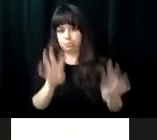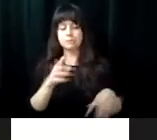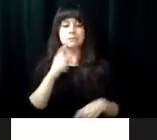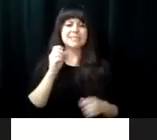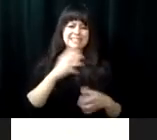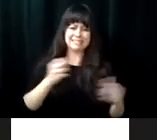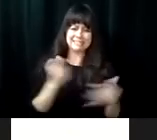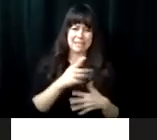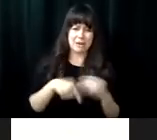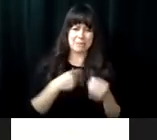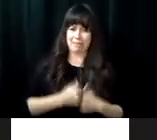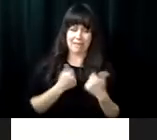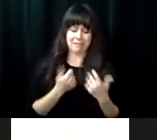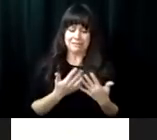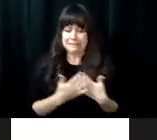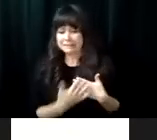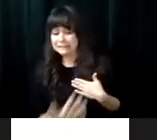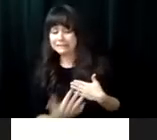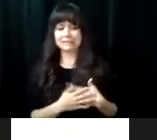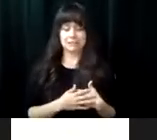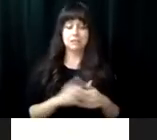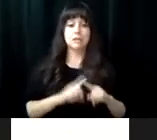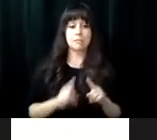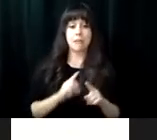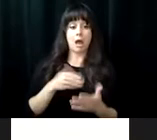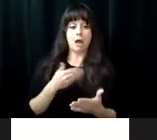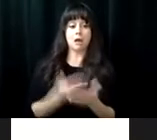I had no idea what it was going to be like. I was really scared about what